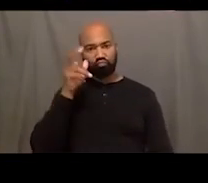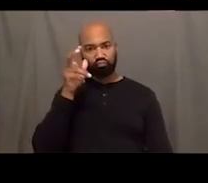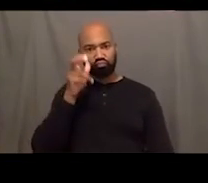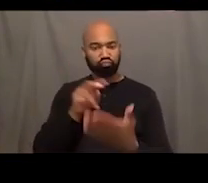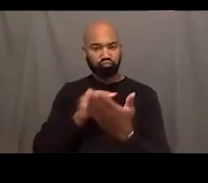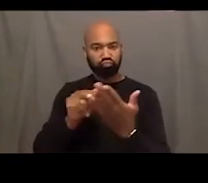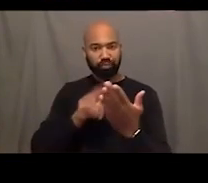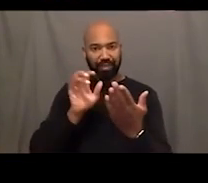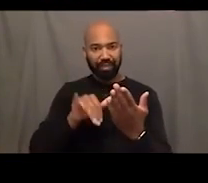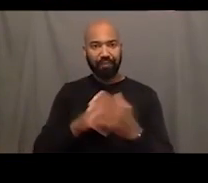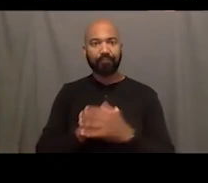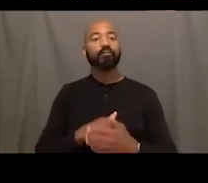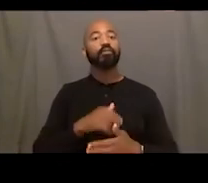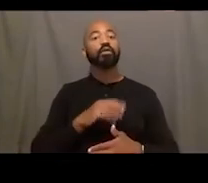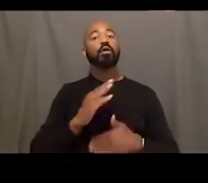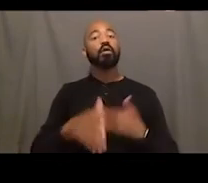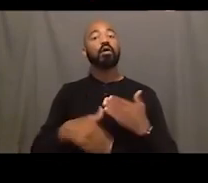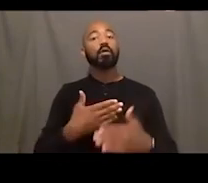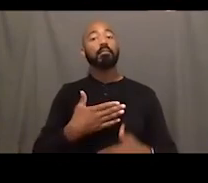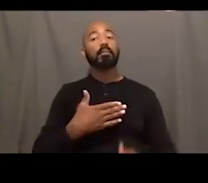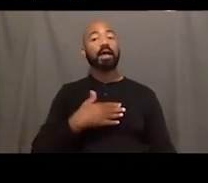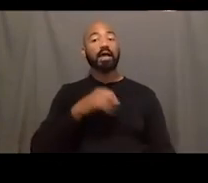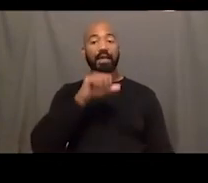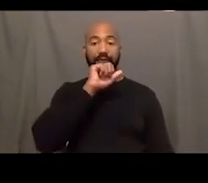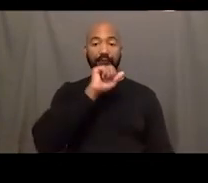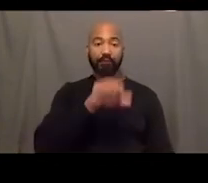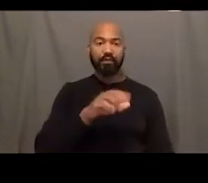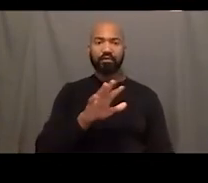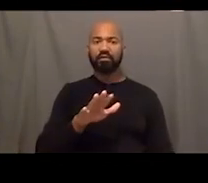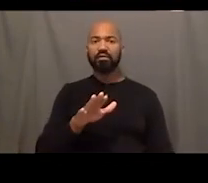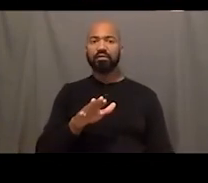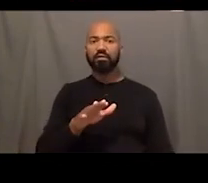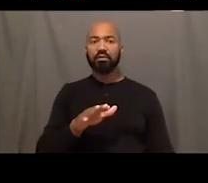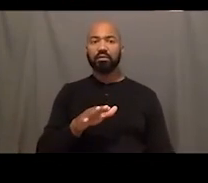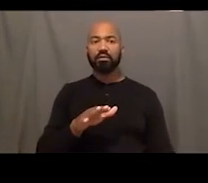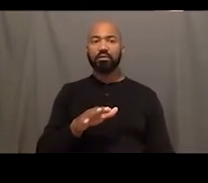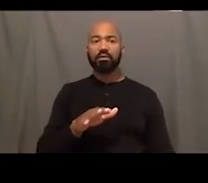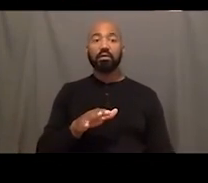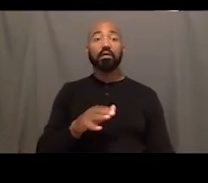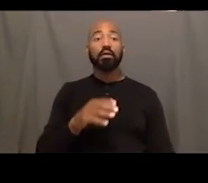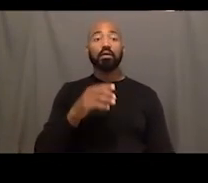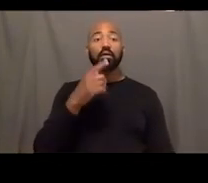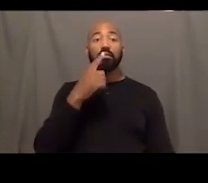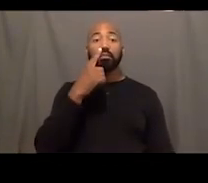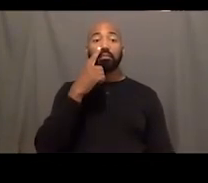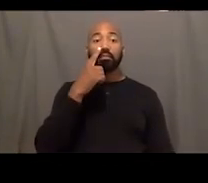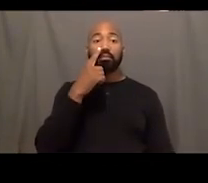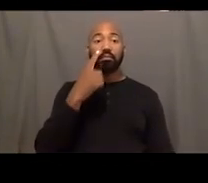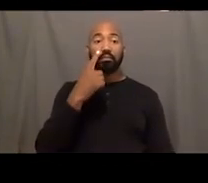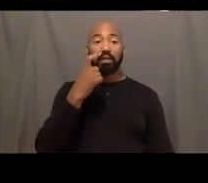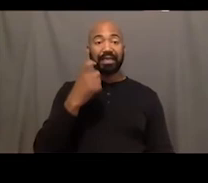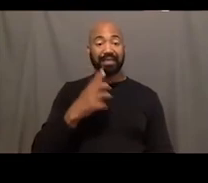All of my favorite authors, okay. Just because I'm Trans, don't mean that I should know all these Trans books.